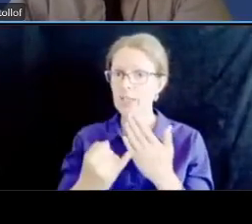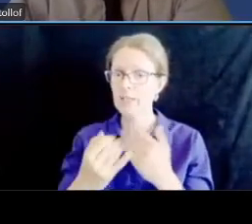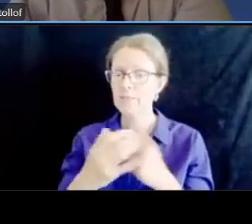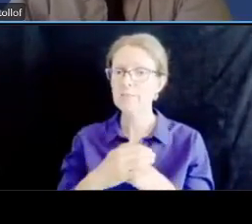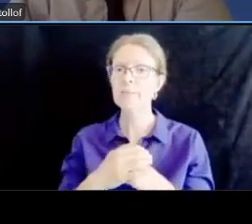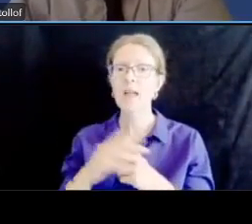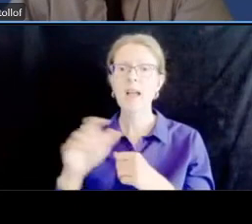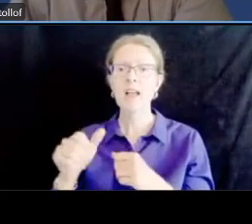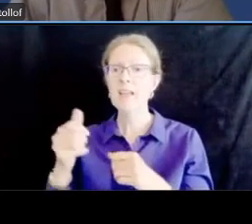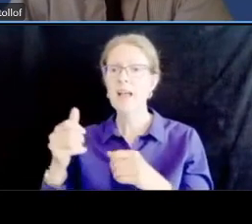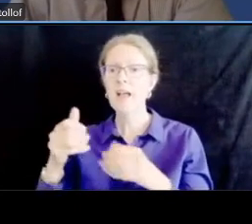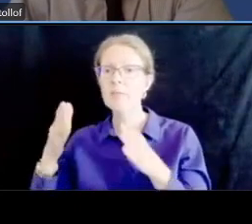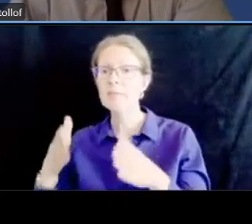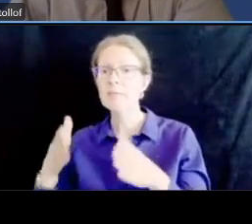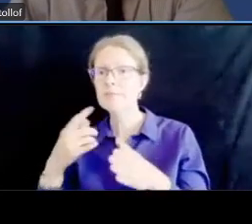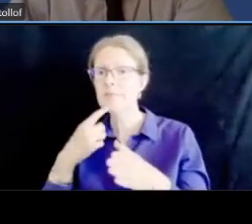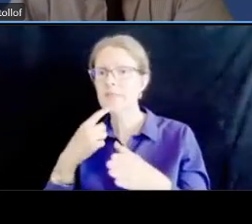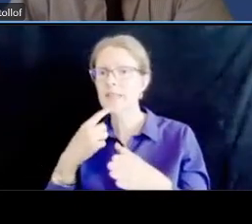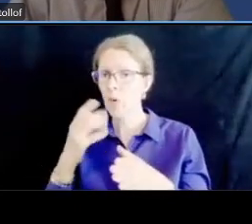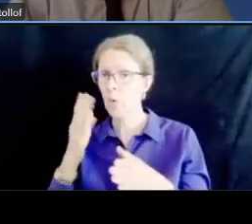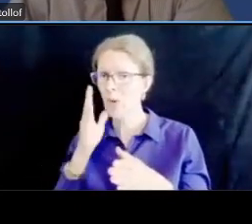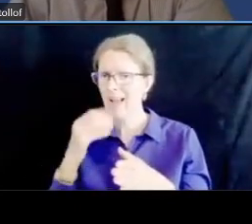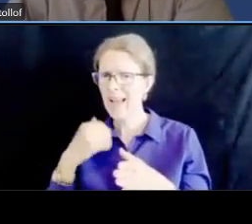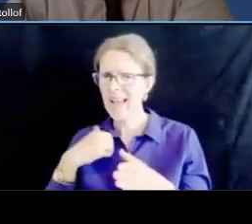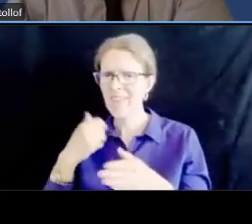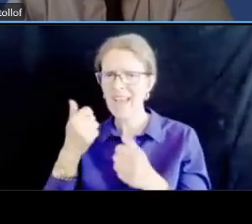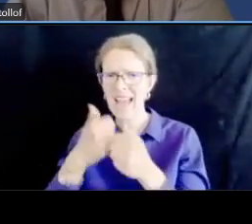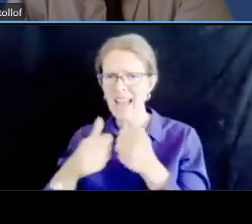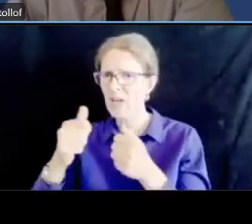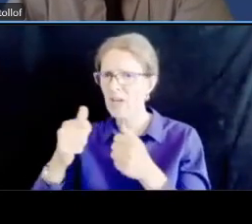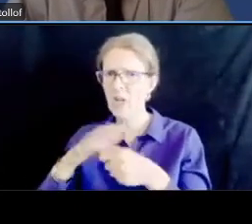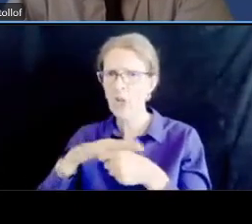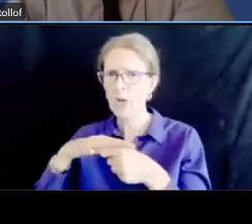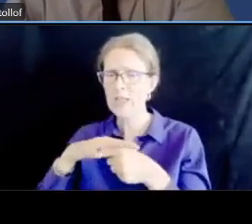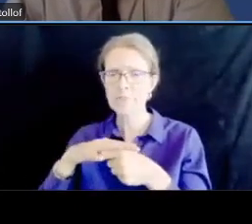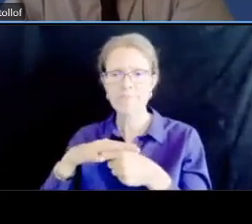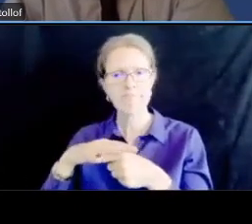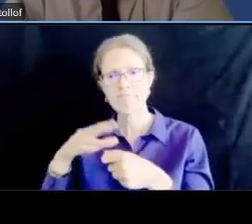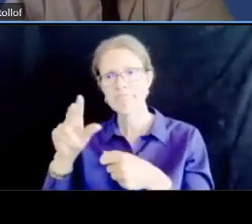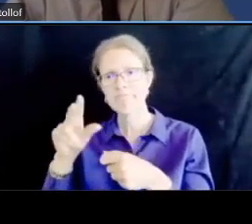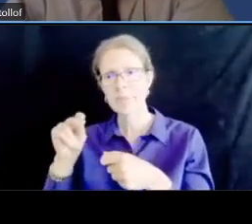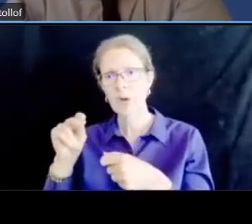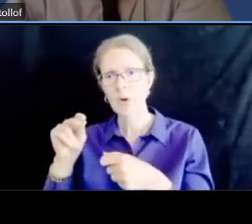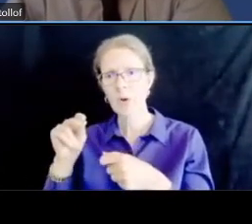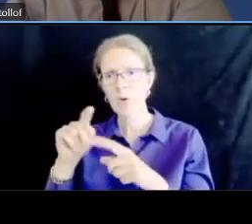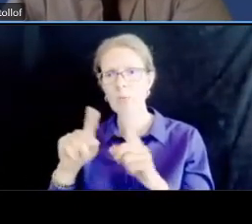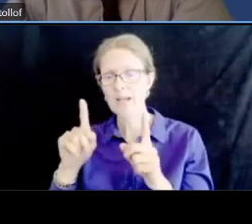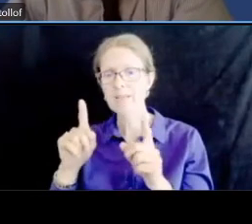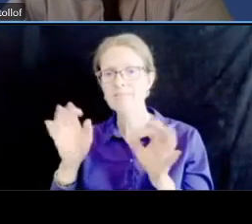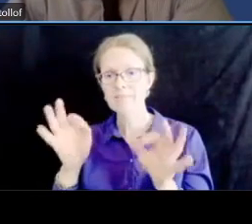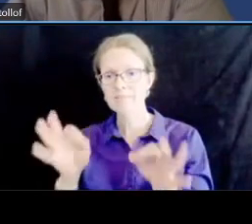once the uh speed limits are set from 30 to 25 miles per hour and give it six months or give